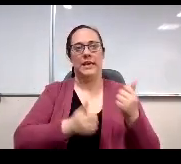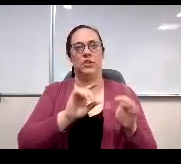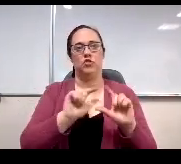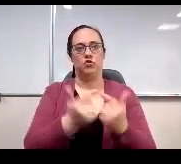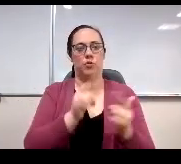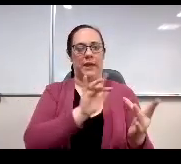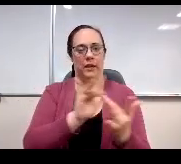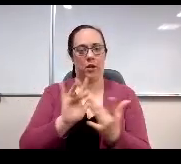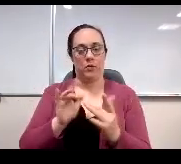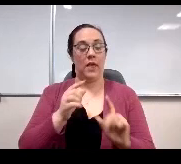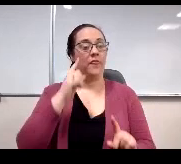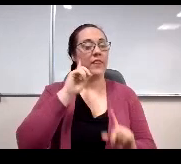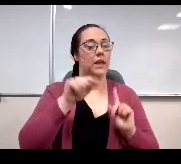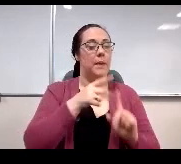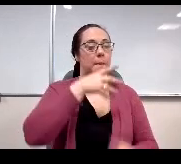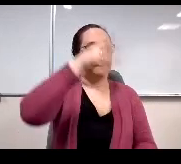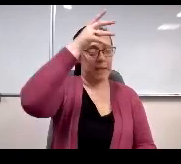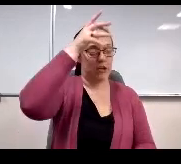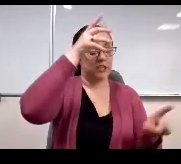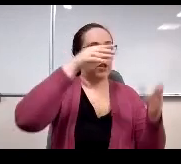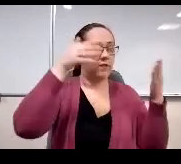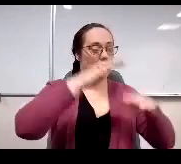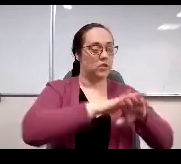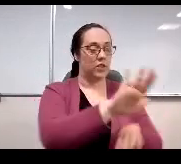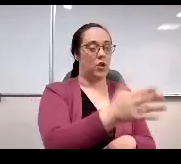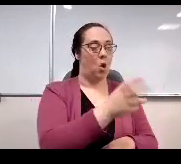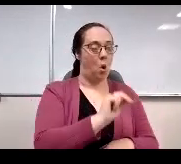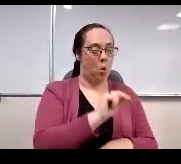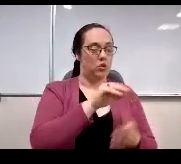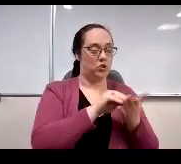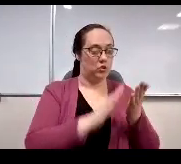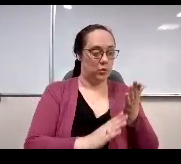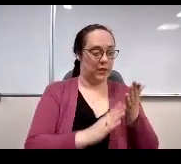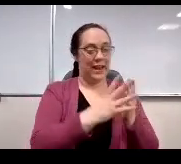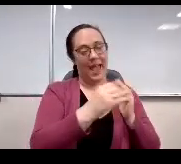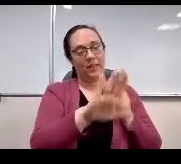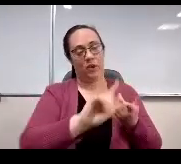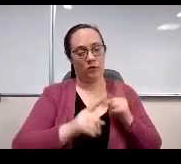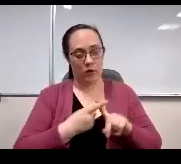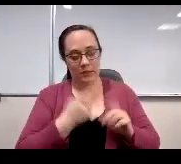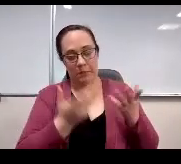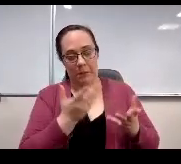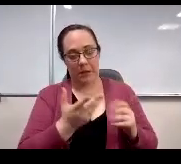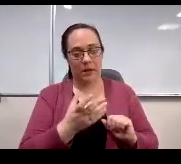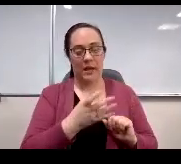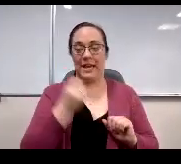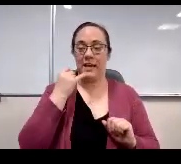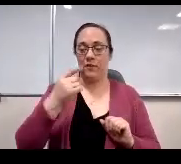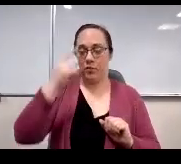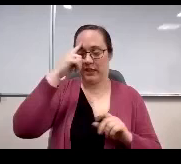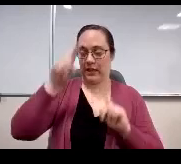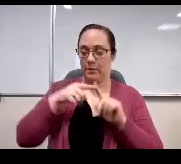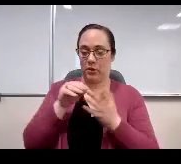They're thinking really about their students leave their students friends. Do you think about the student? Their perspective is based on who their friends are,